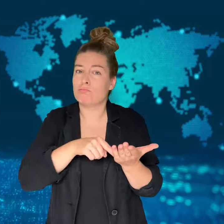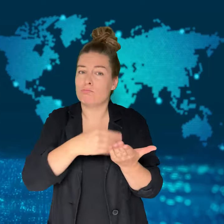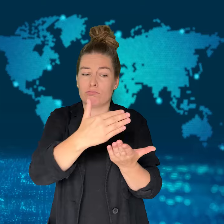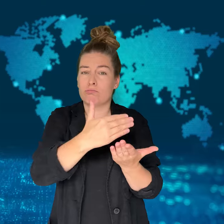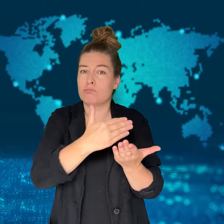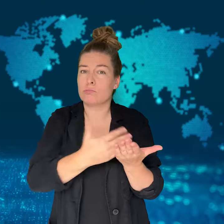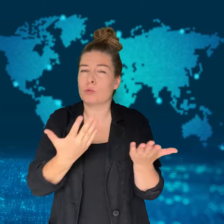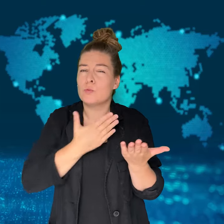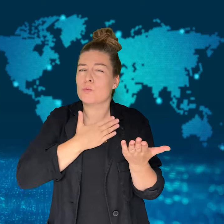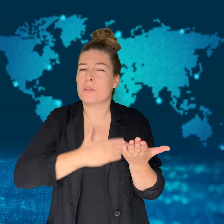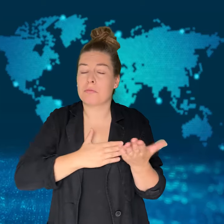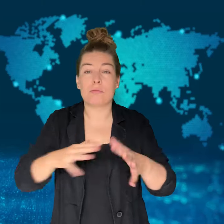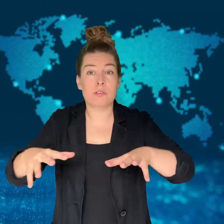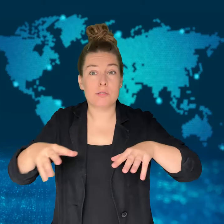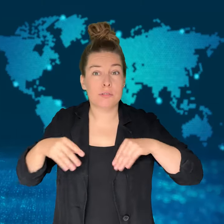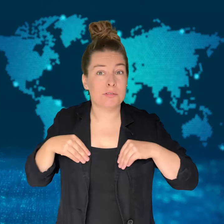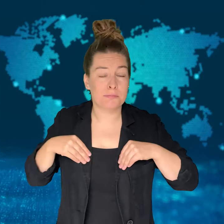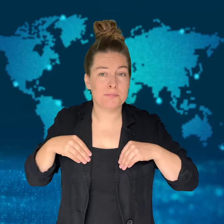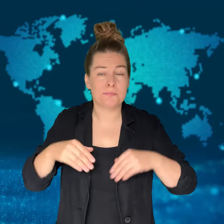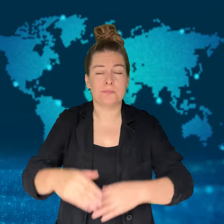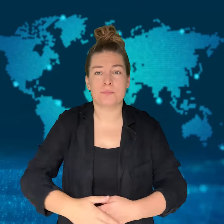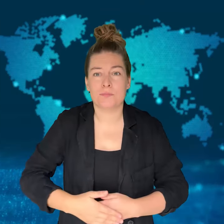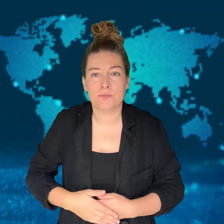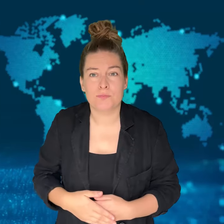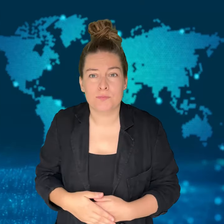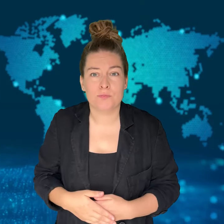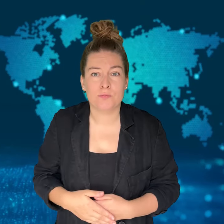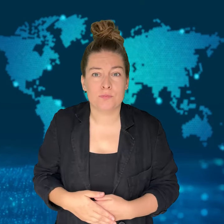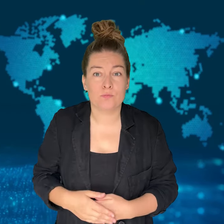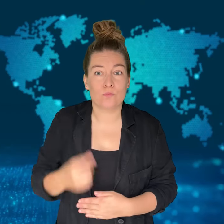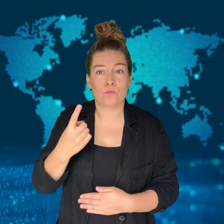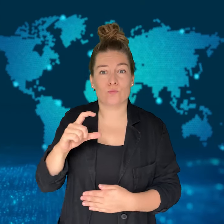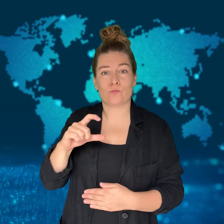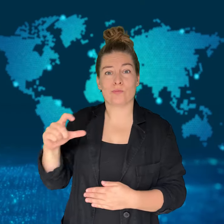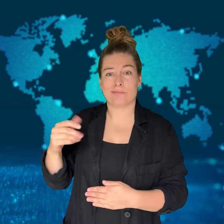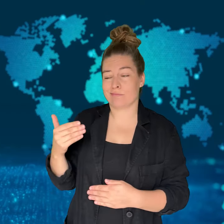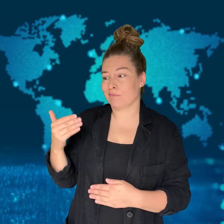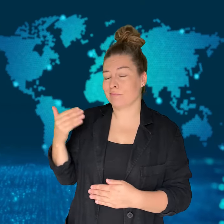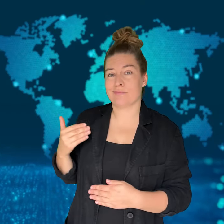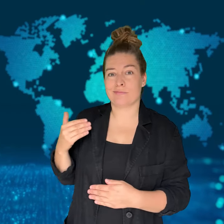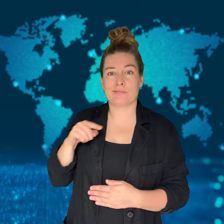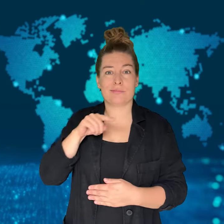Many have urged that it is a critical time for